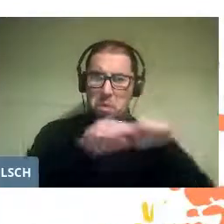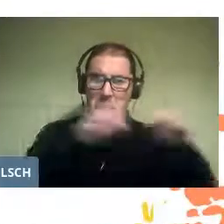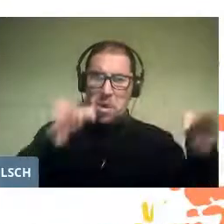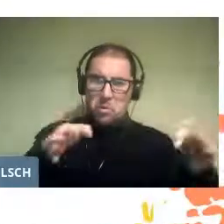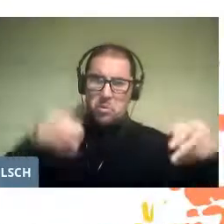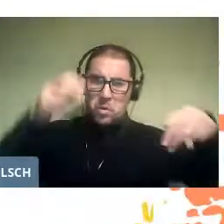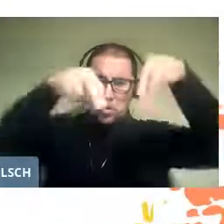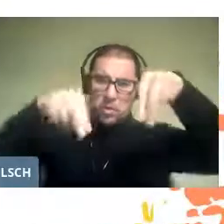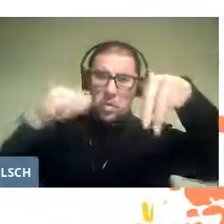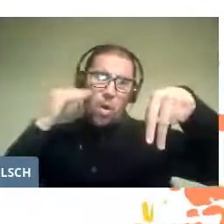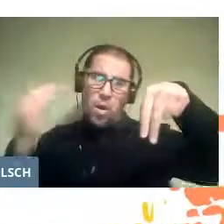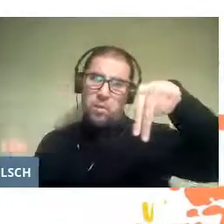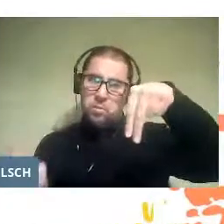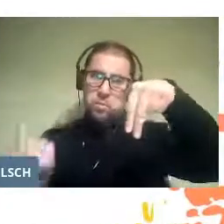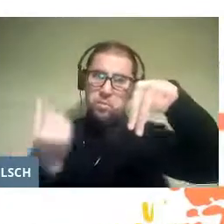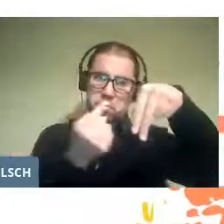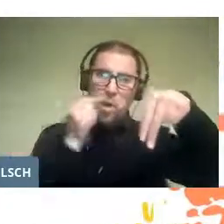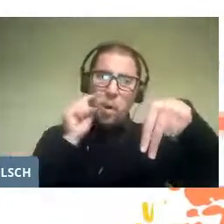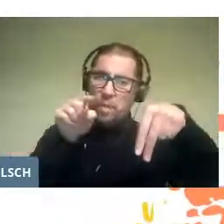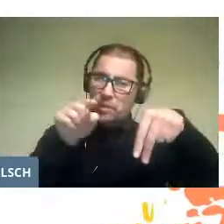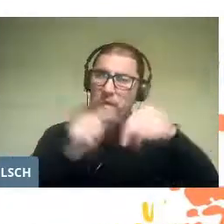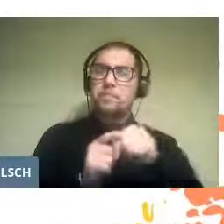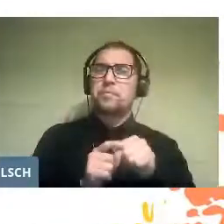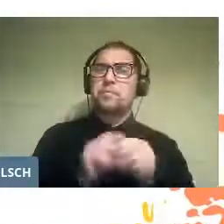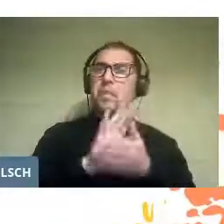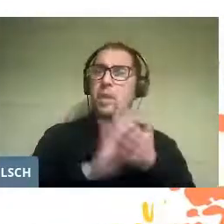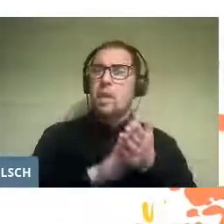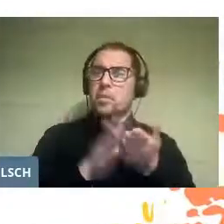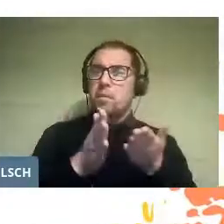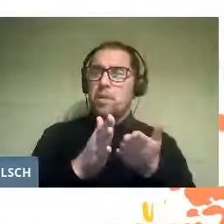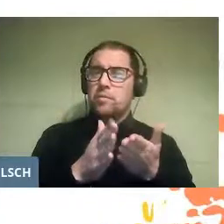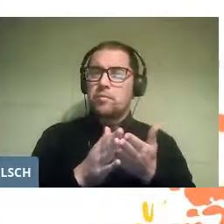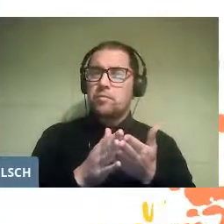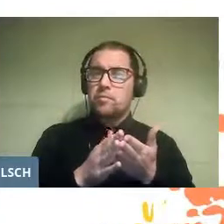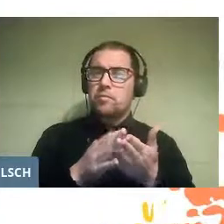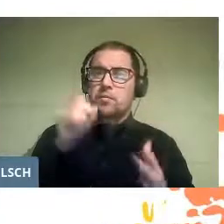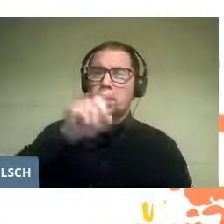the presence of children, as seen in this square in Seville,